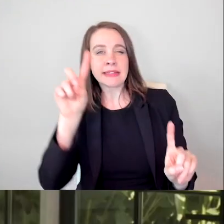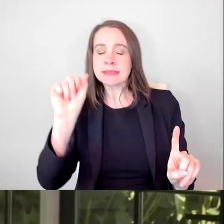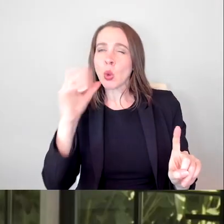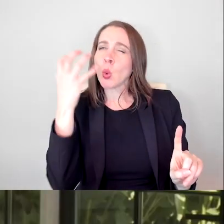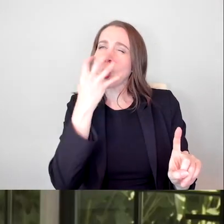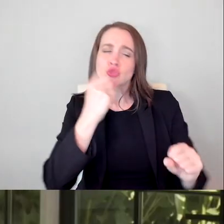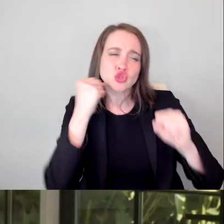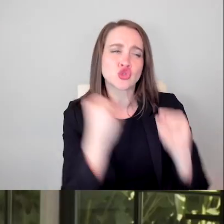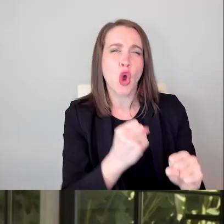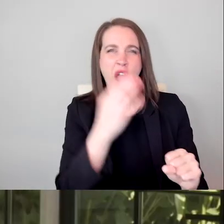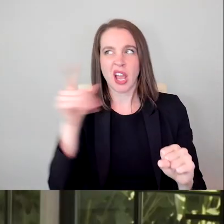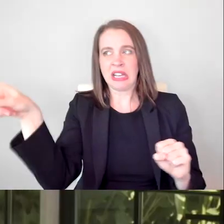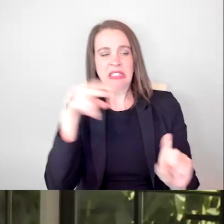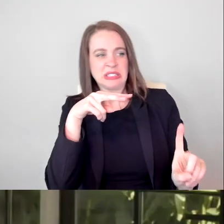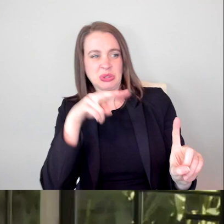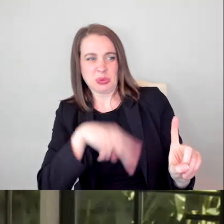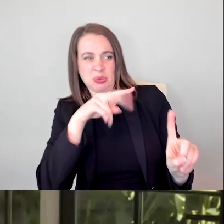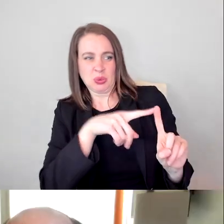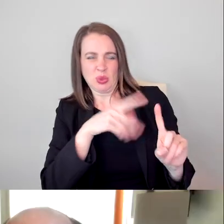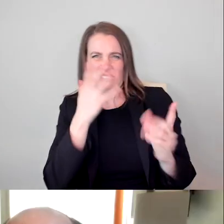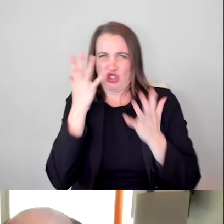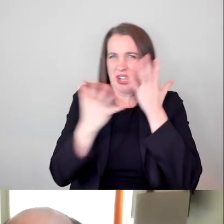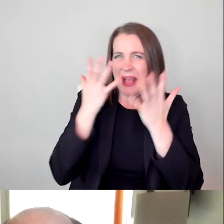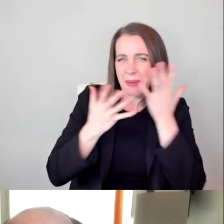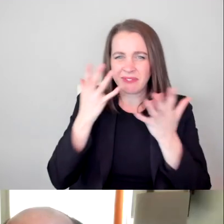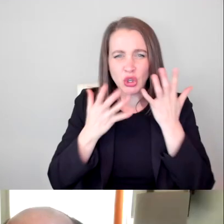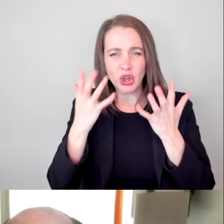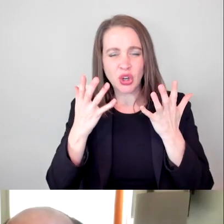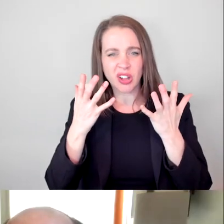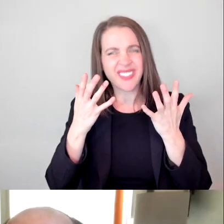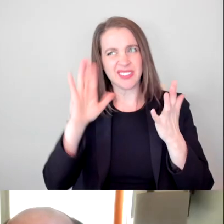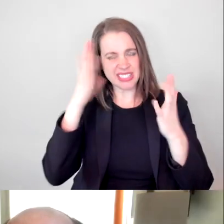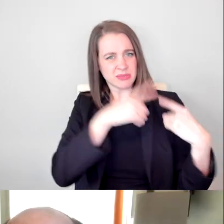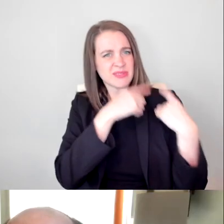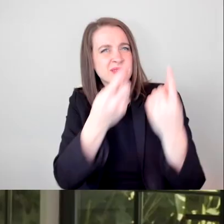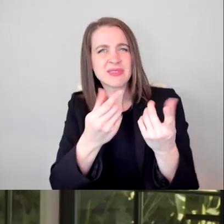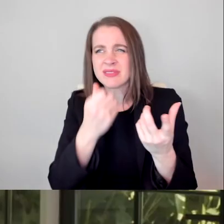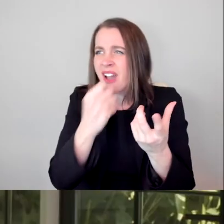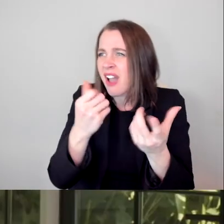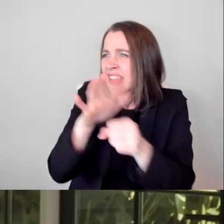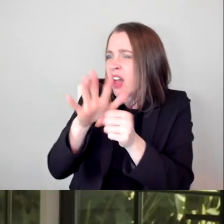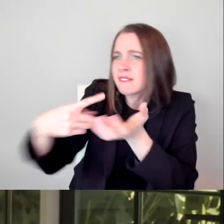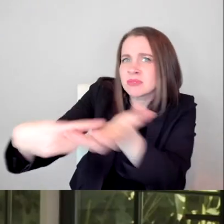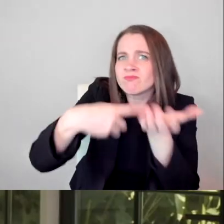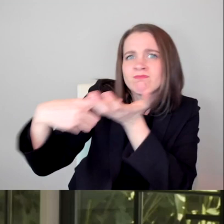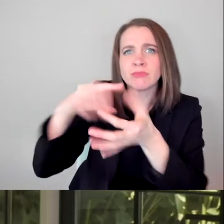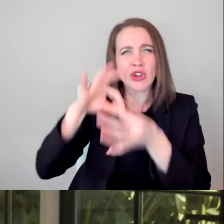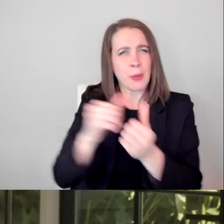that there has been a lack of discourse about it, even between me and my own clients,